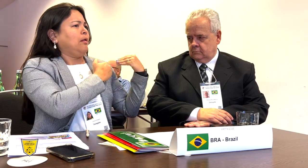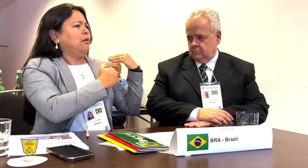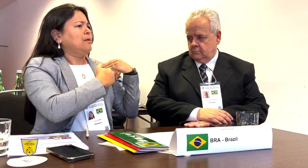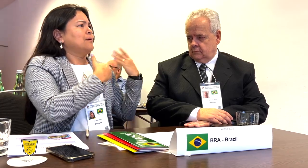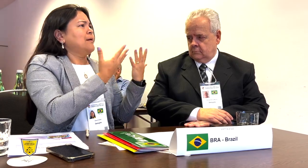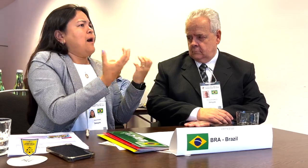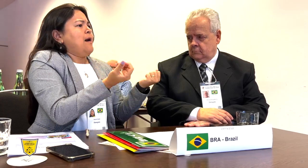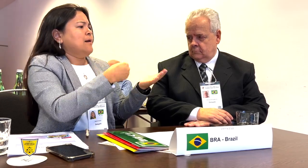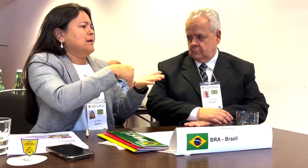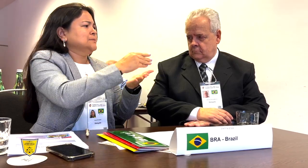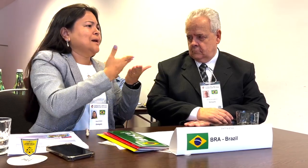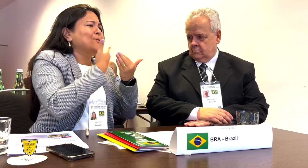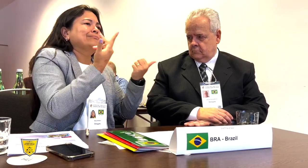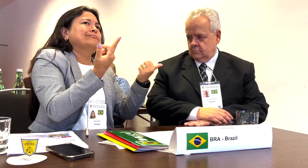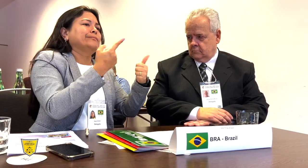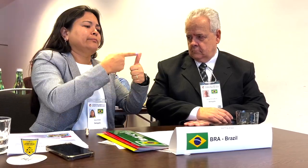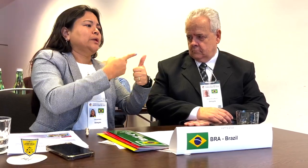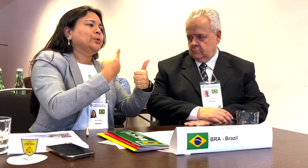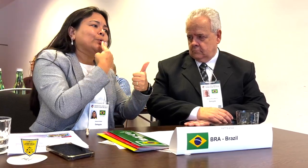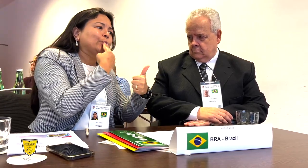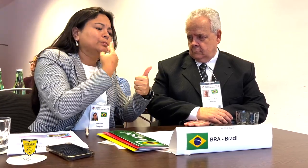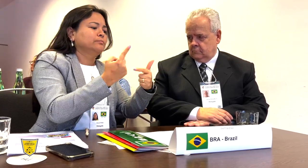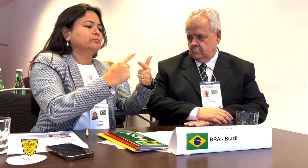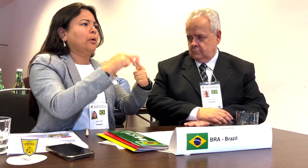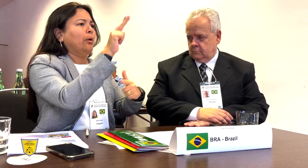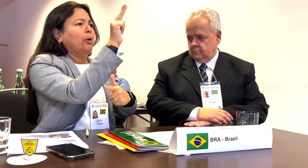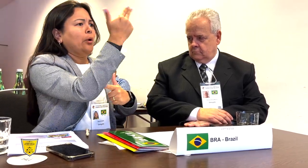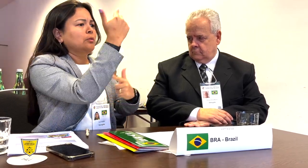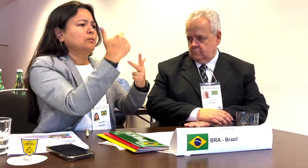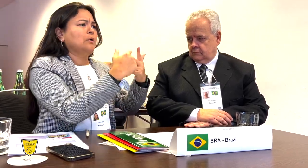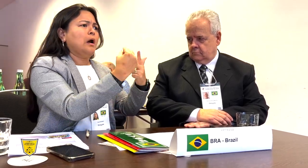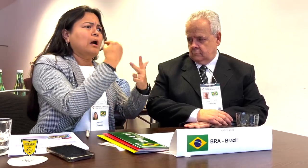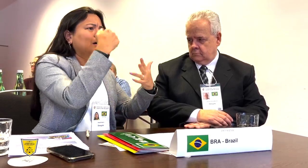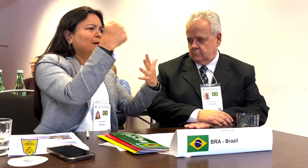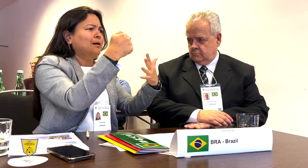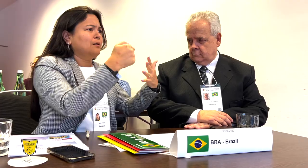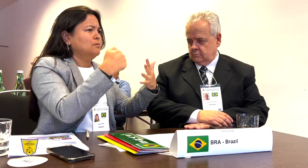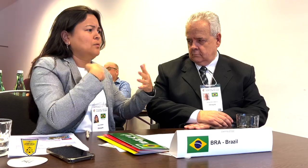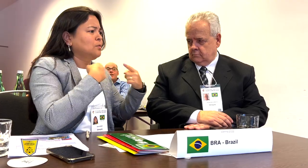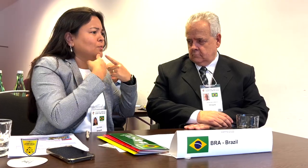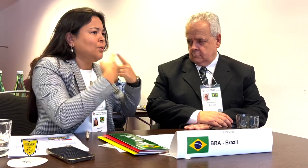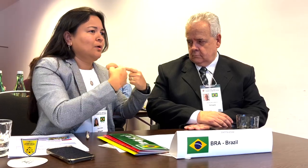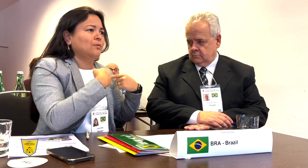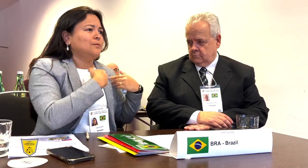had asked me how we could pay referees, hotels, meals, etc, and I informed him that the Sports Federation is not responsible.